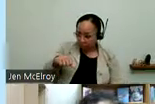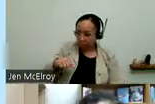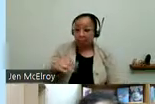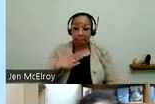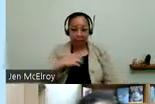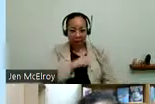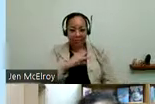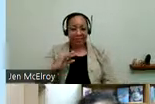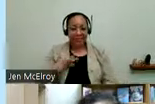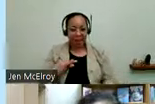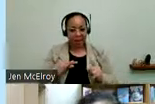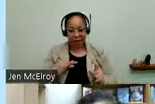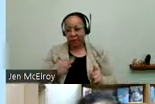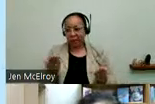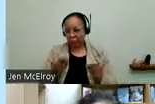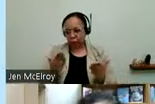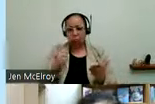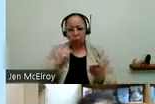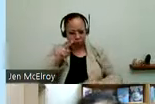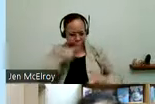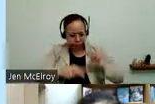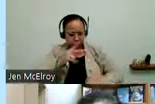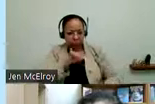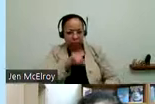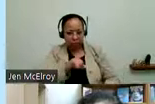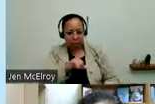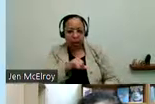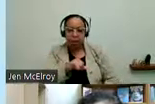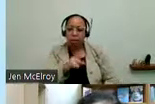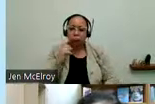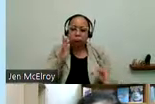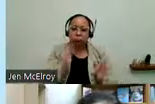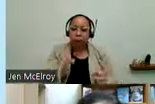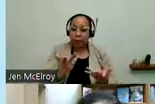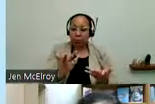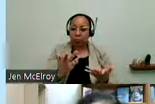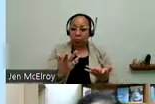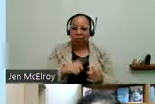and make a determination. And then it's sent back to the department of